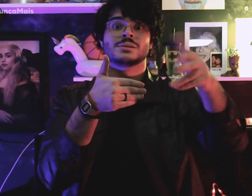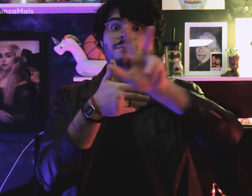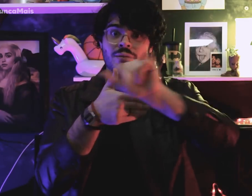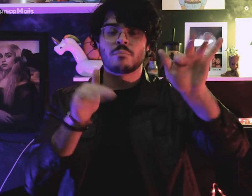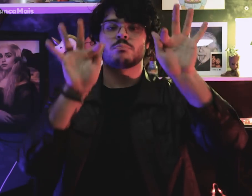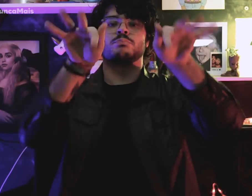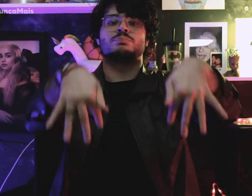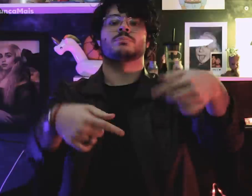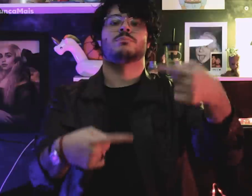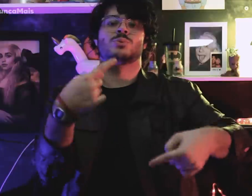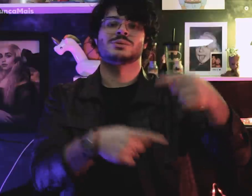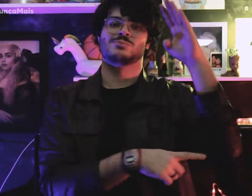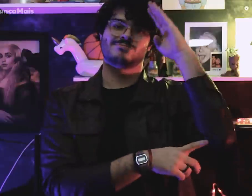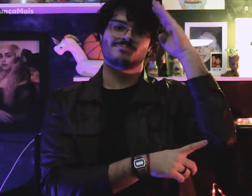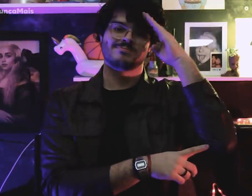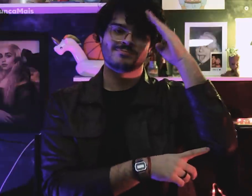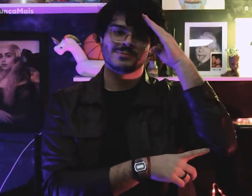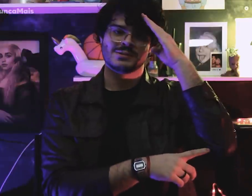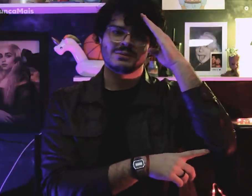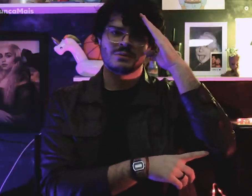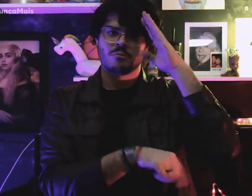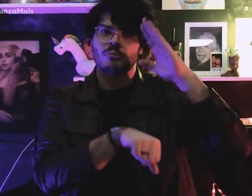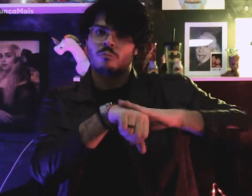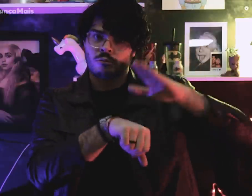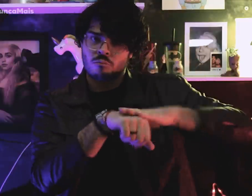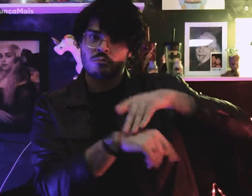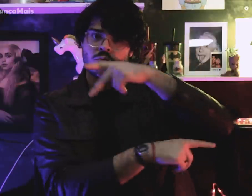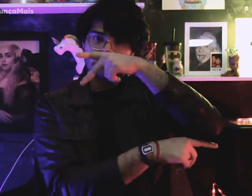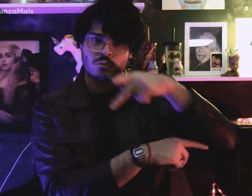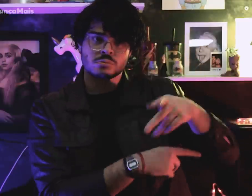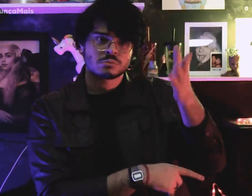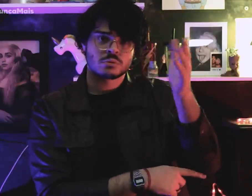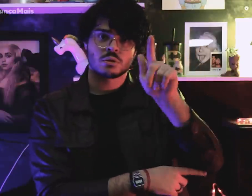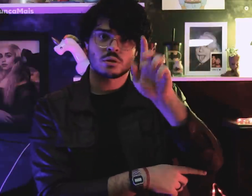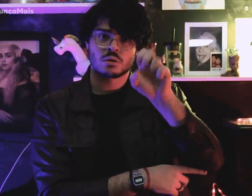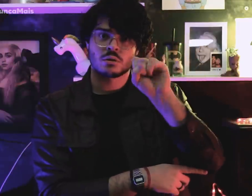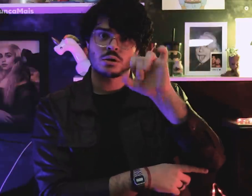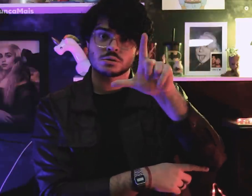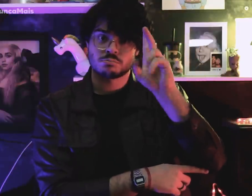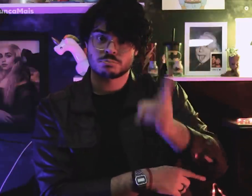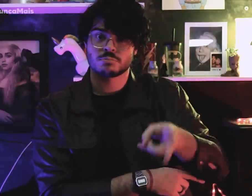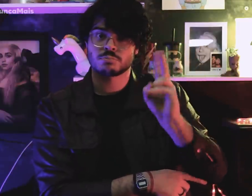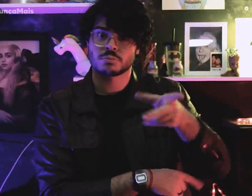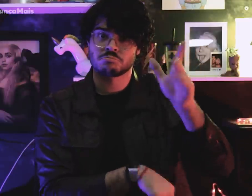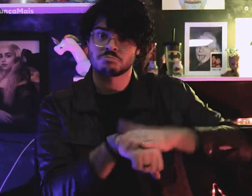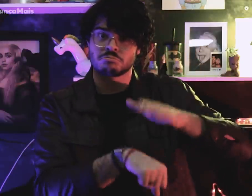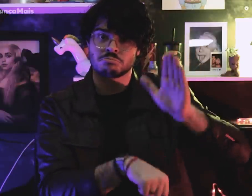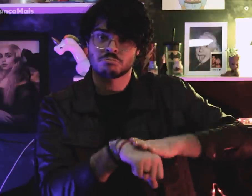resultando no fim do regime militar pelo mesmo presidente.